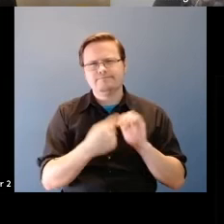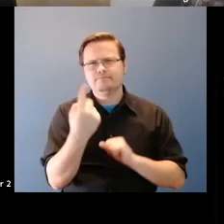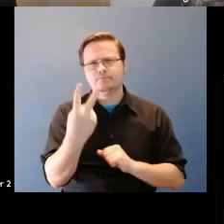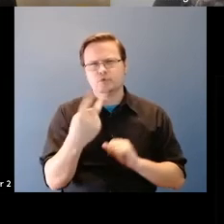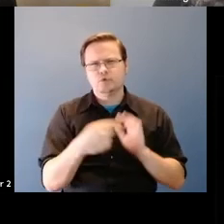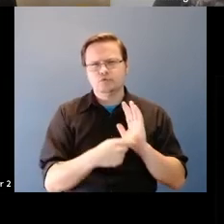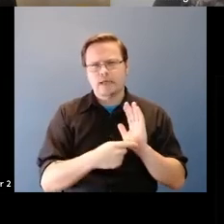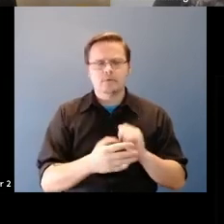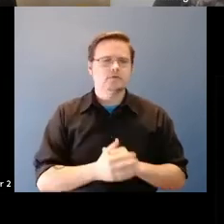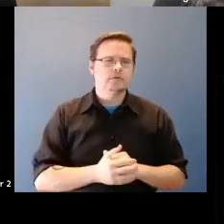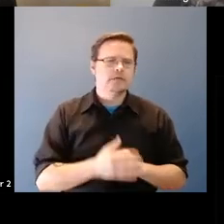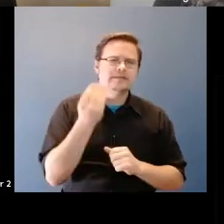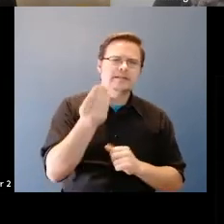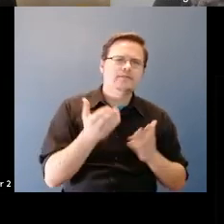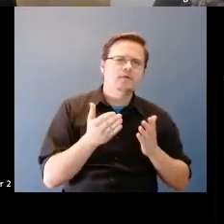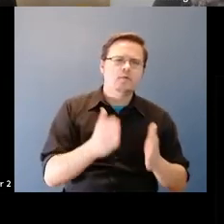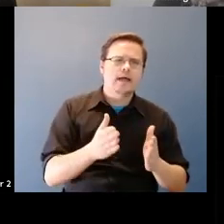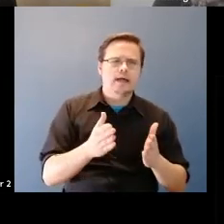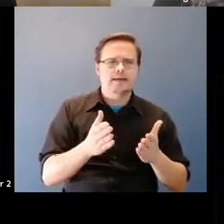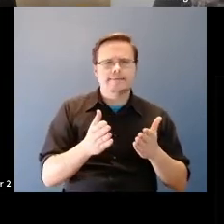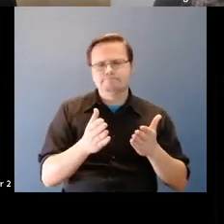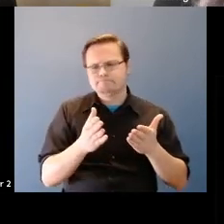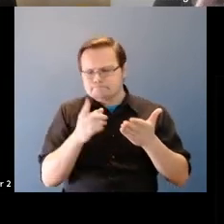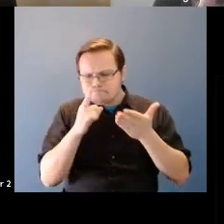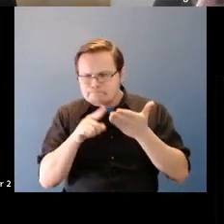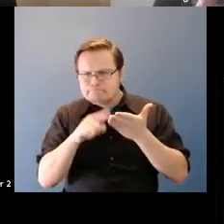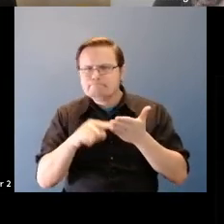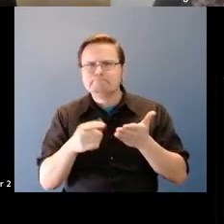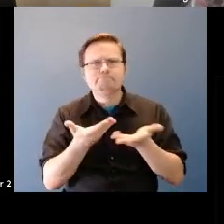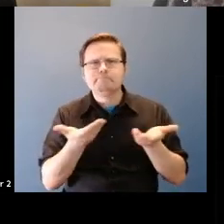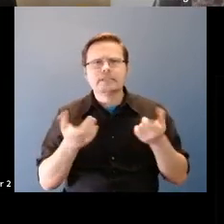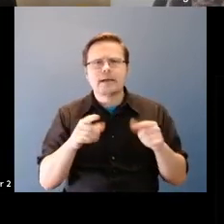Martin Wattenberg: give you a way of probing things that are going on with part, so what we're going to do what's right.